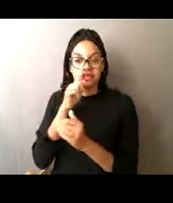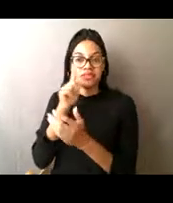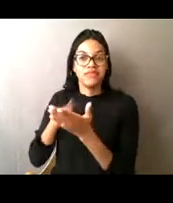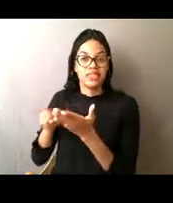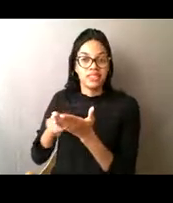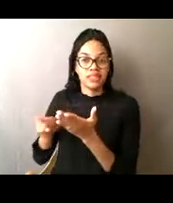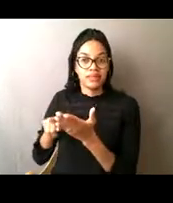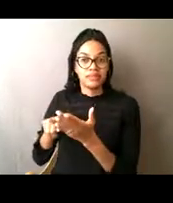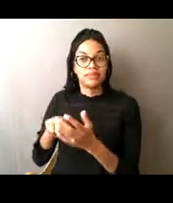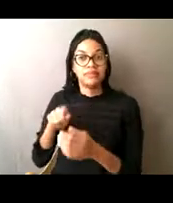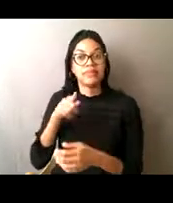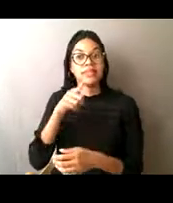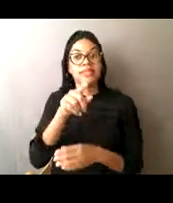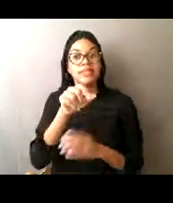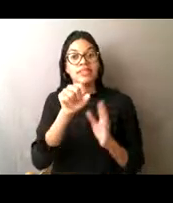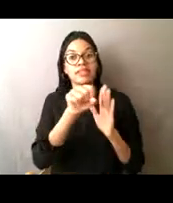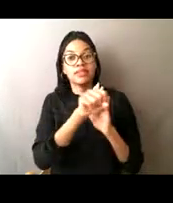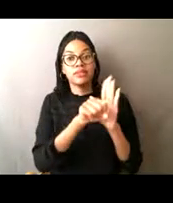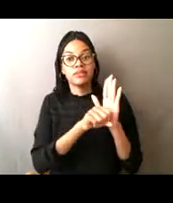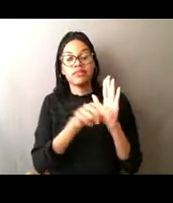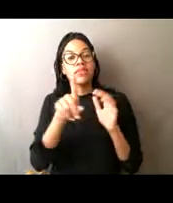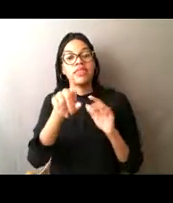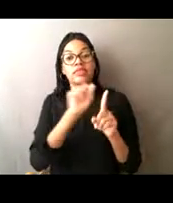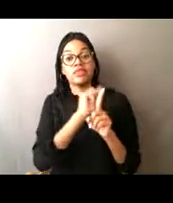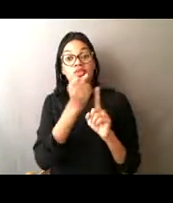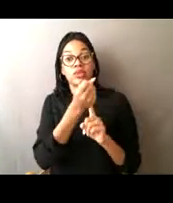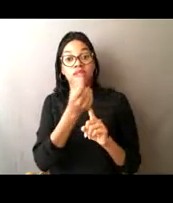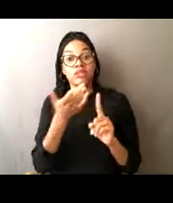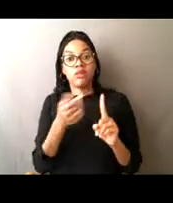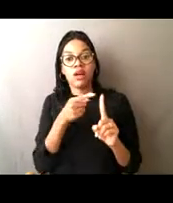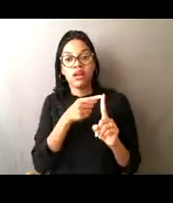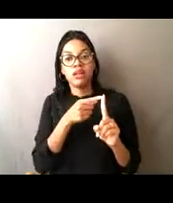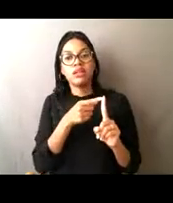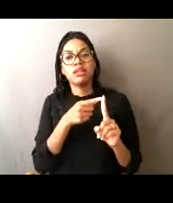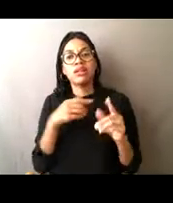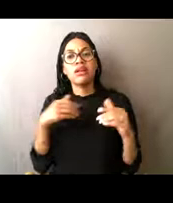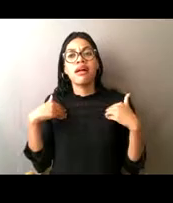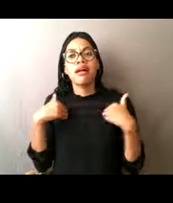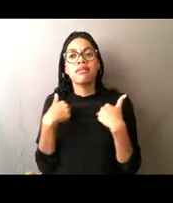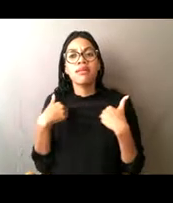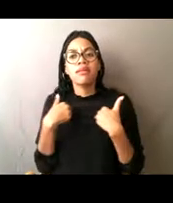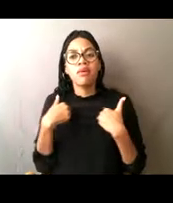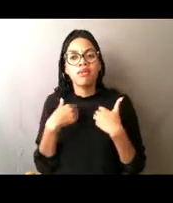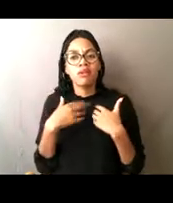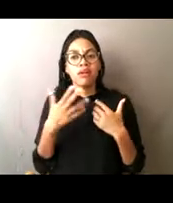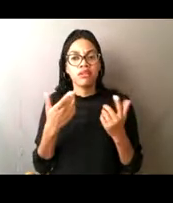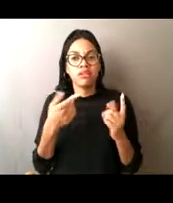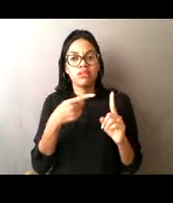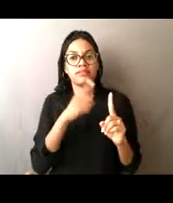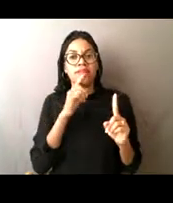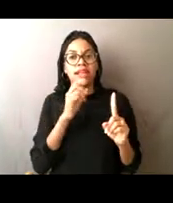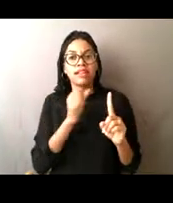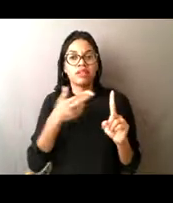illegal shooting of marine mammals. These marine mammals were protected under the Marine Mammal Protection Act